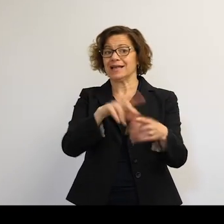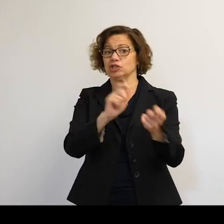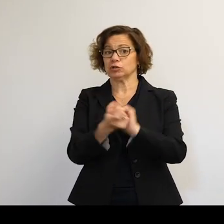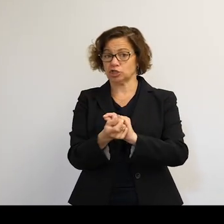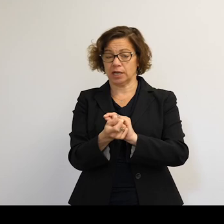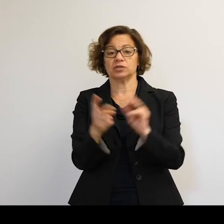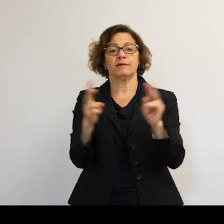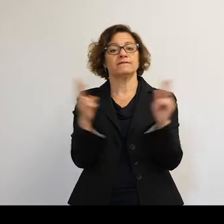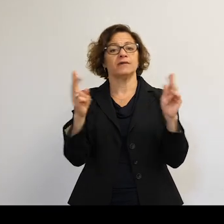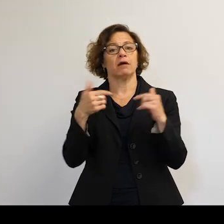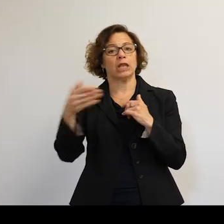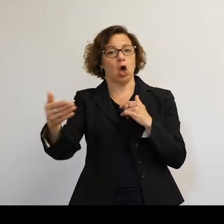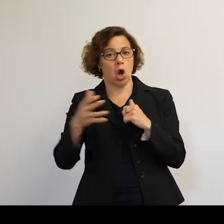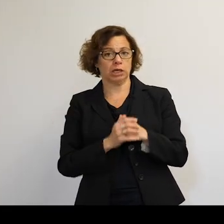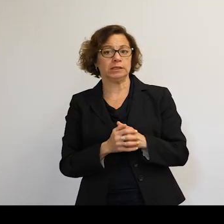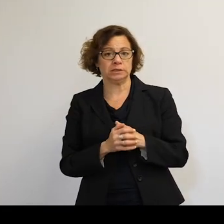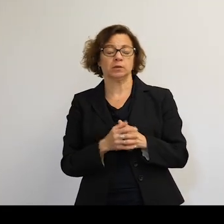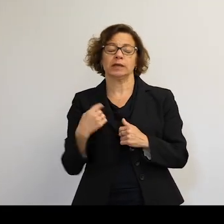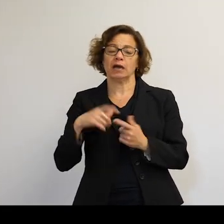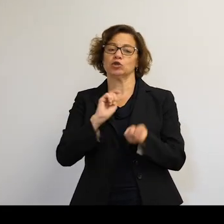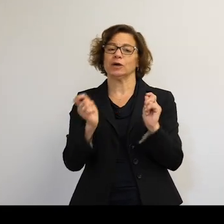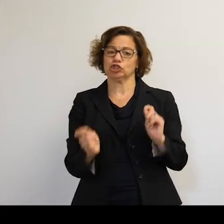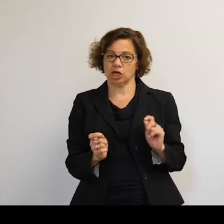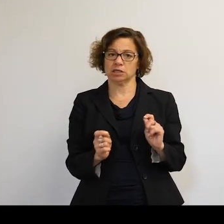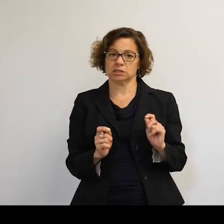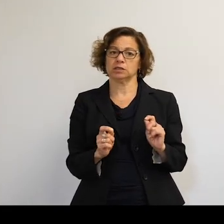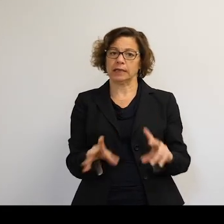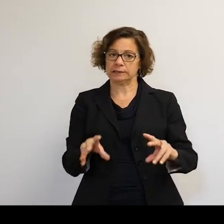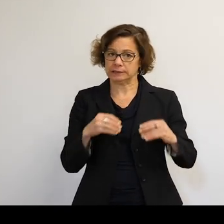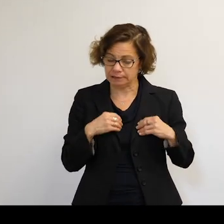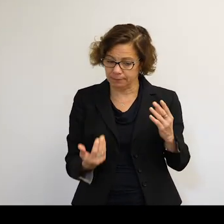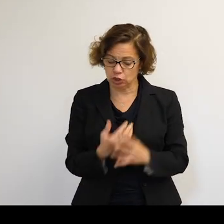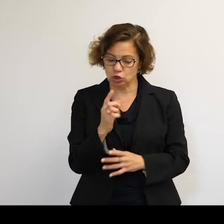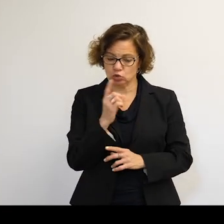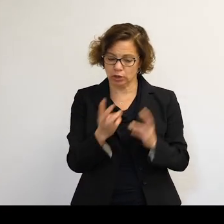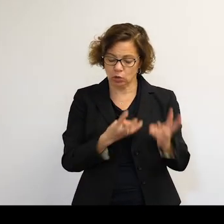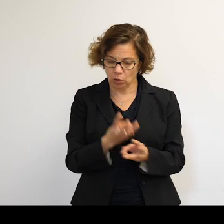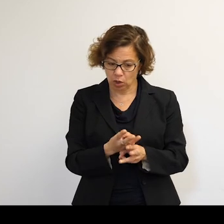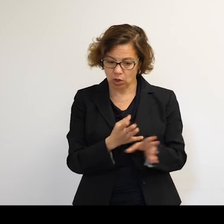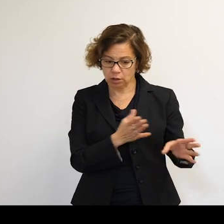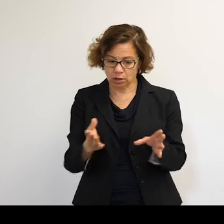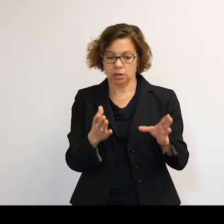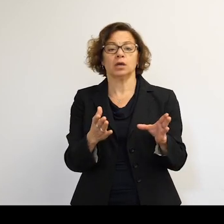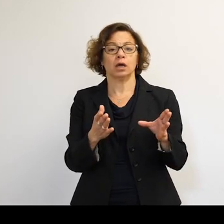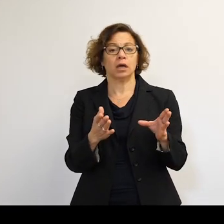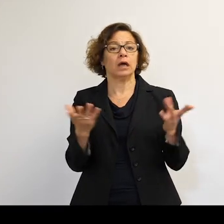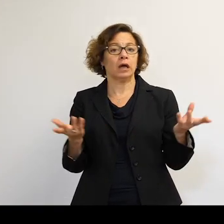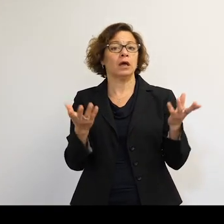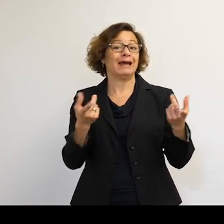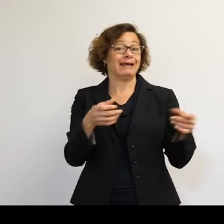is very, very long. So we'd have to come to terms with our new reality if the worst happened.